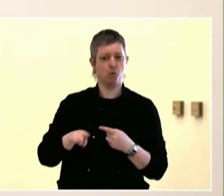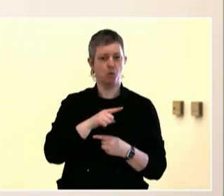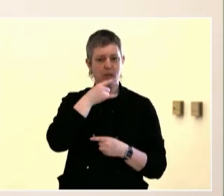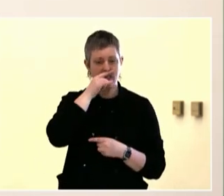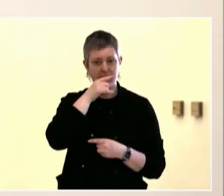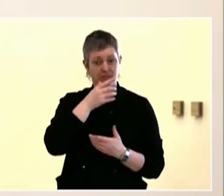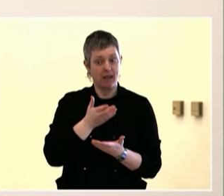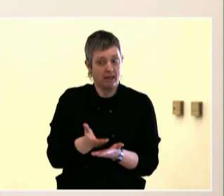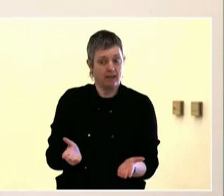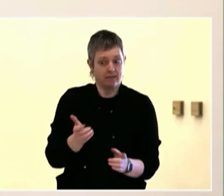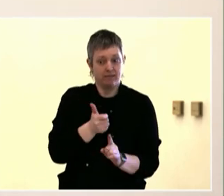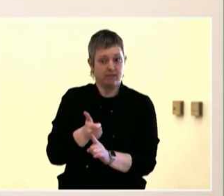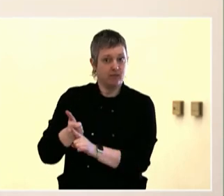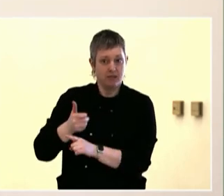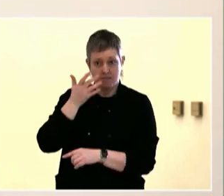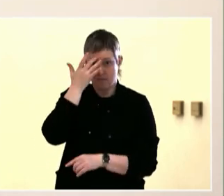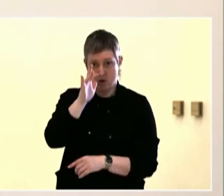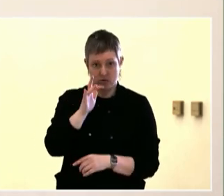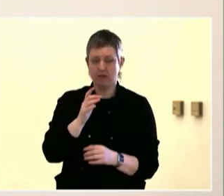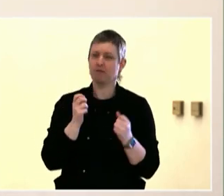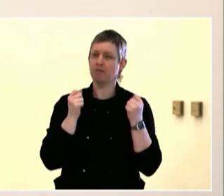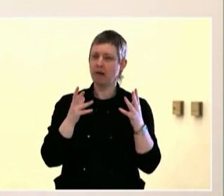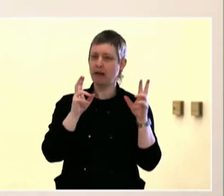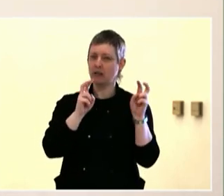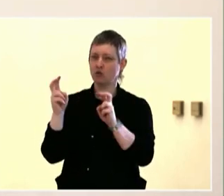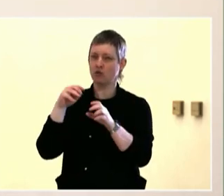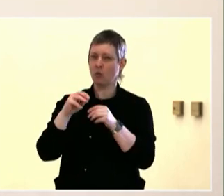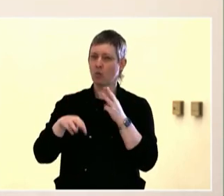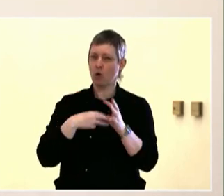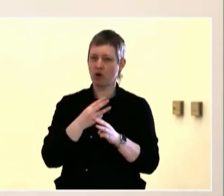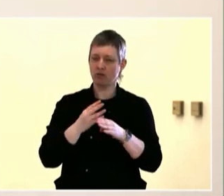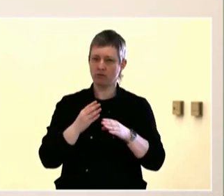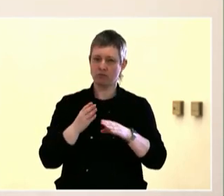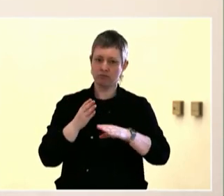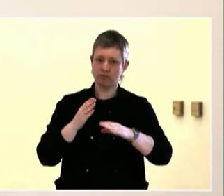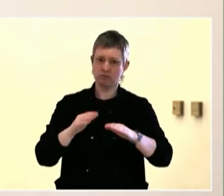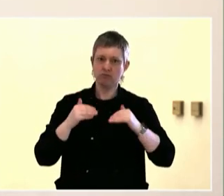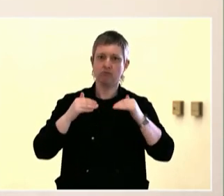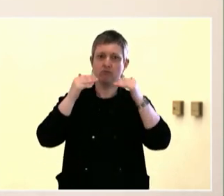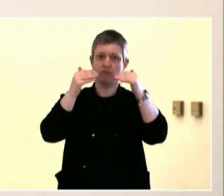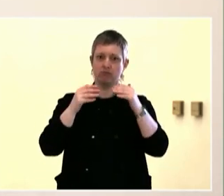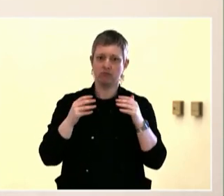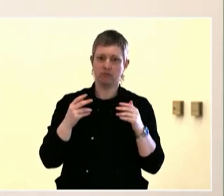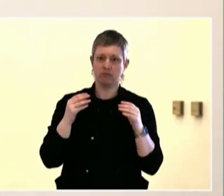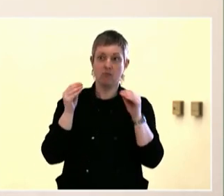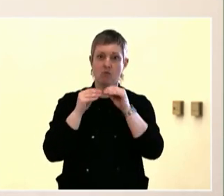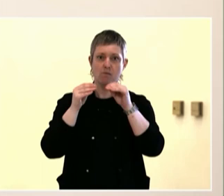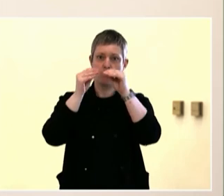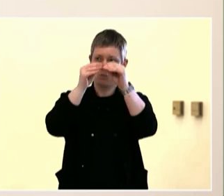Thanks for spending some time visiting with one another.